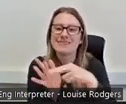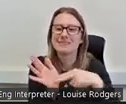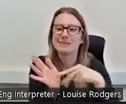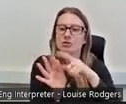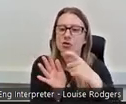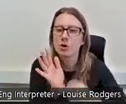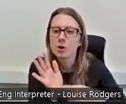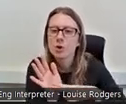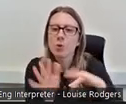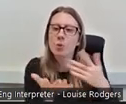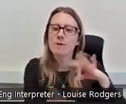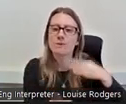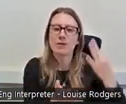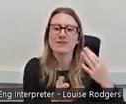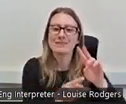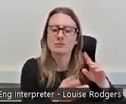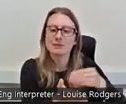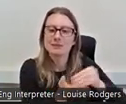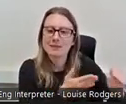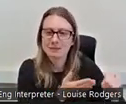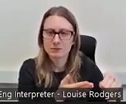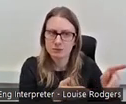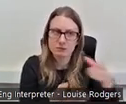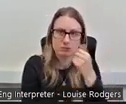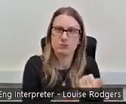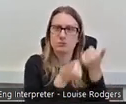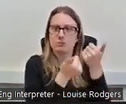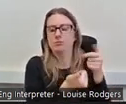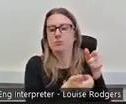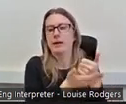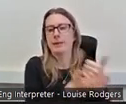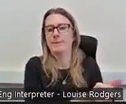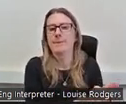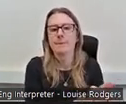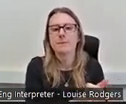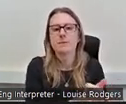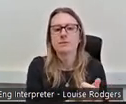for volunteers, you know, we have just been battered the last few years between Covid,